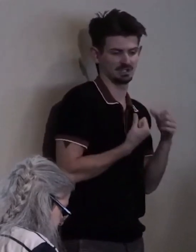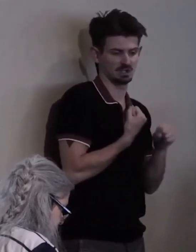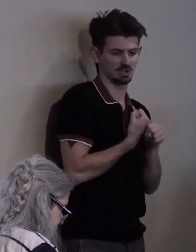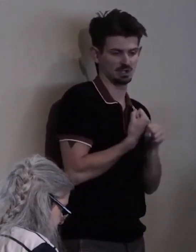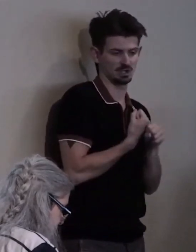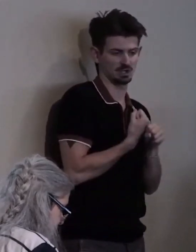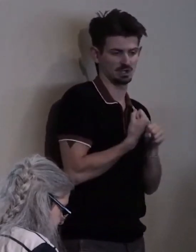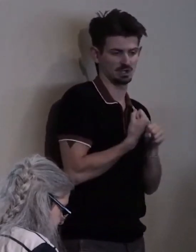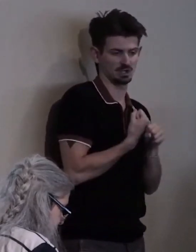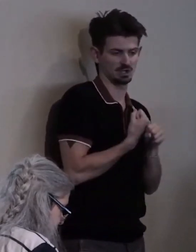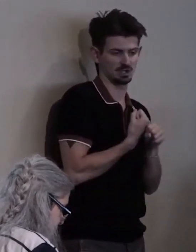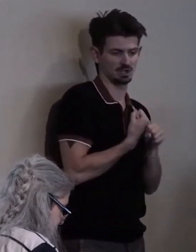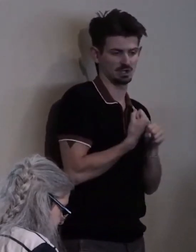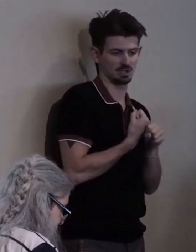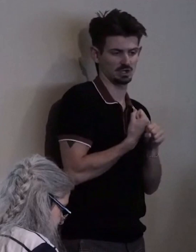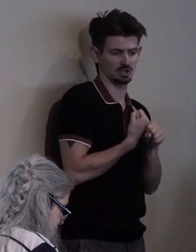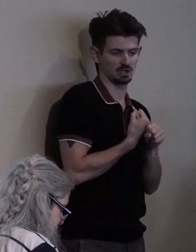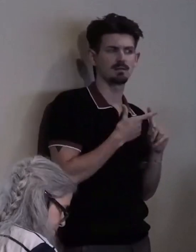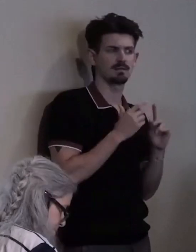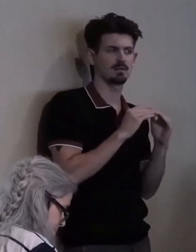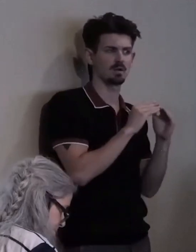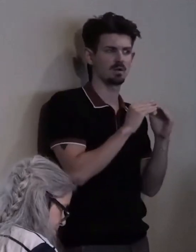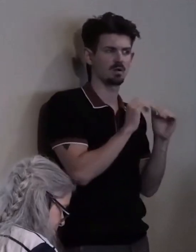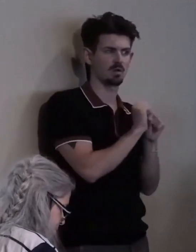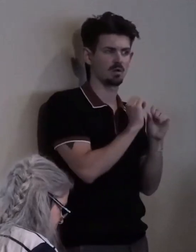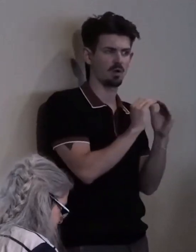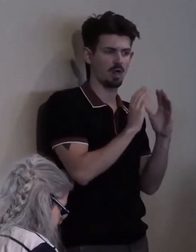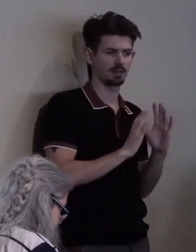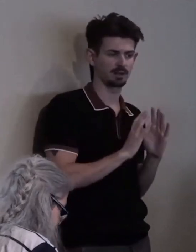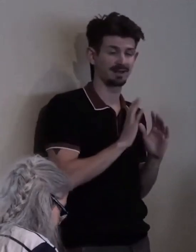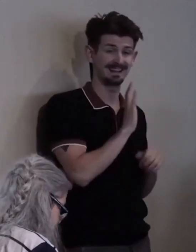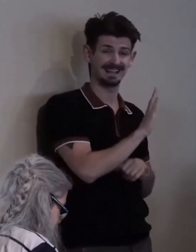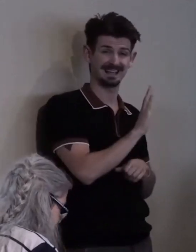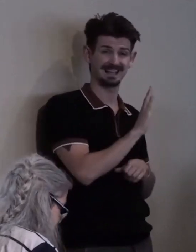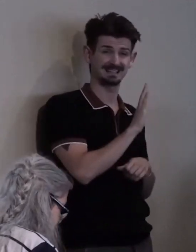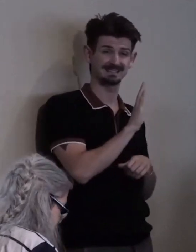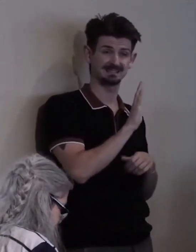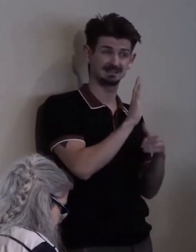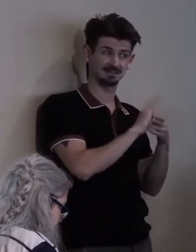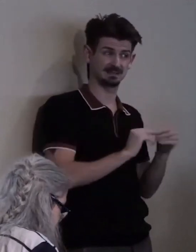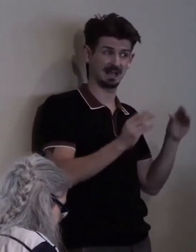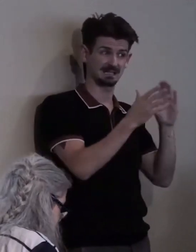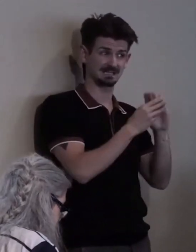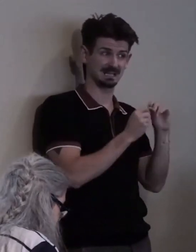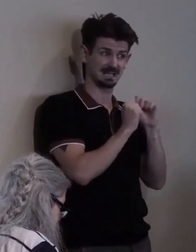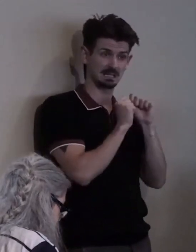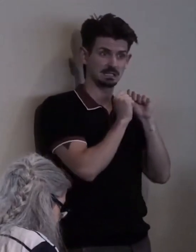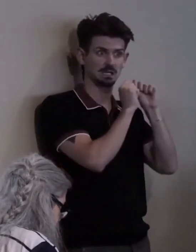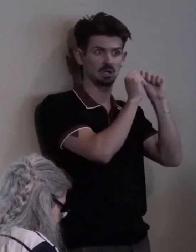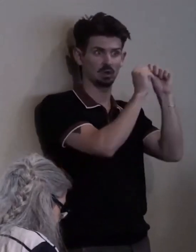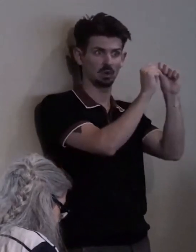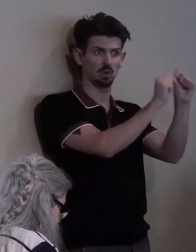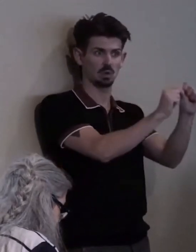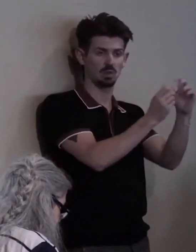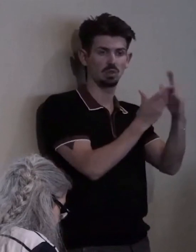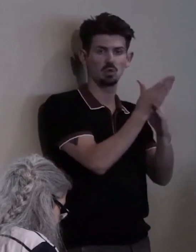and his and Dan's legacy live on through CCDC.